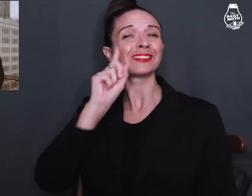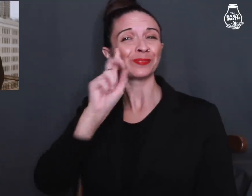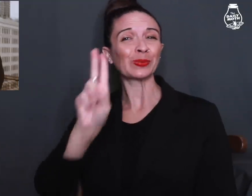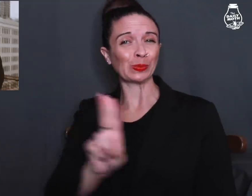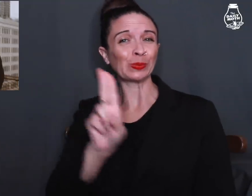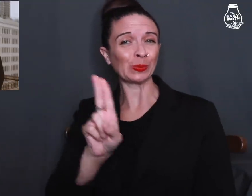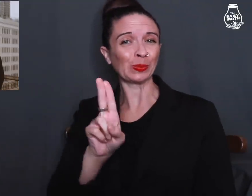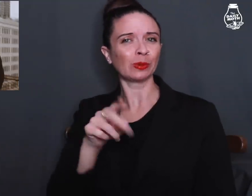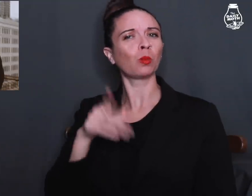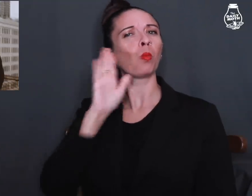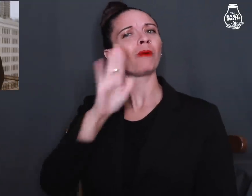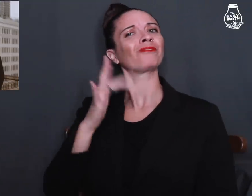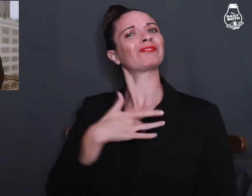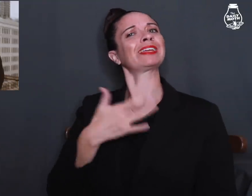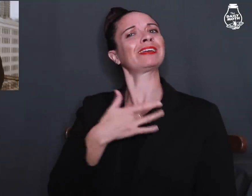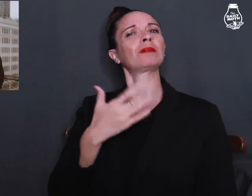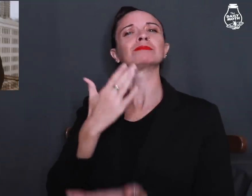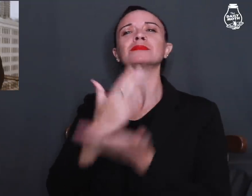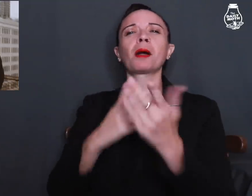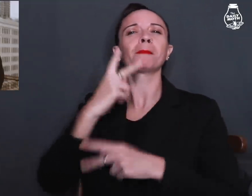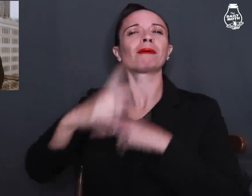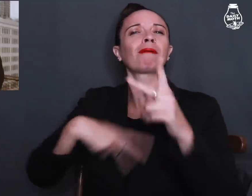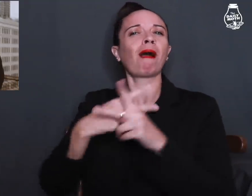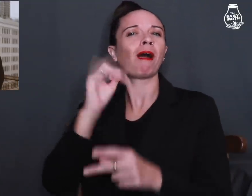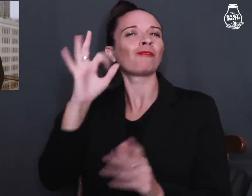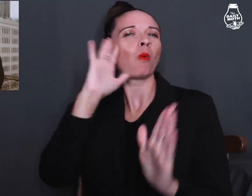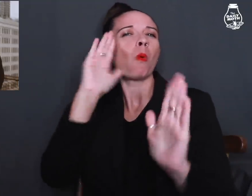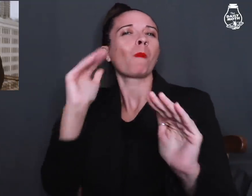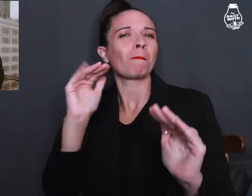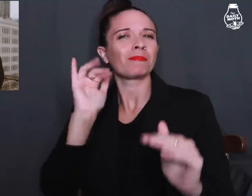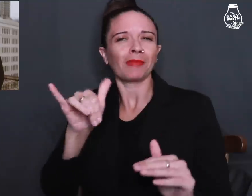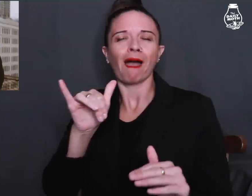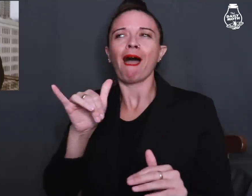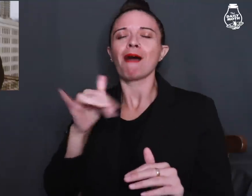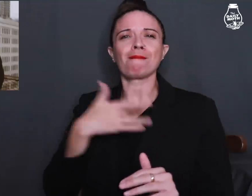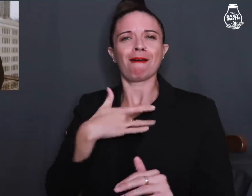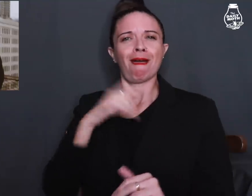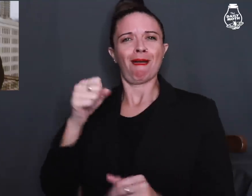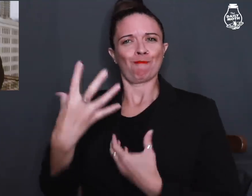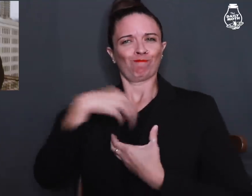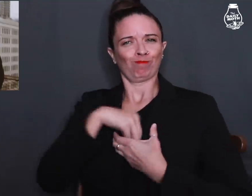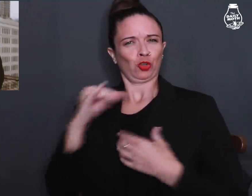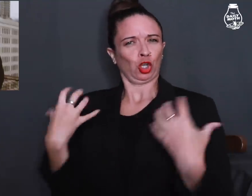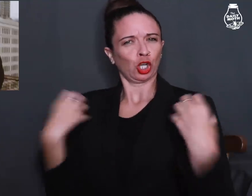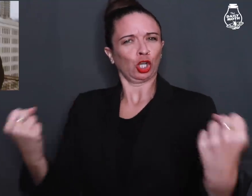"Deaf U," they will feel some kind of hope that they can find